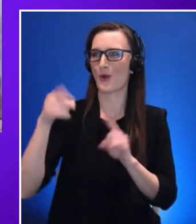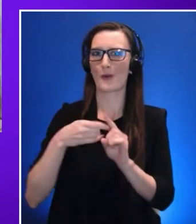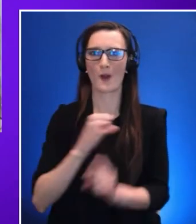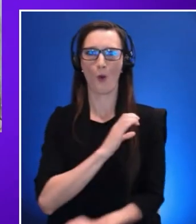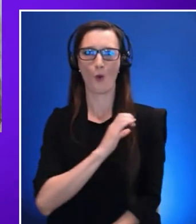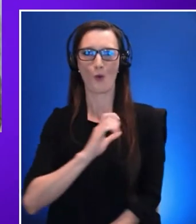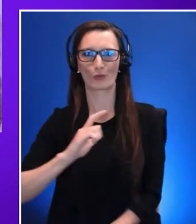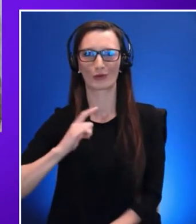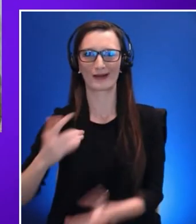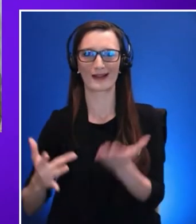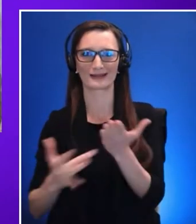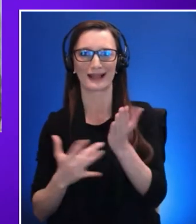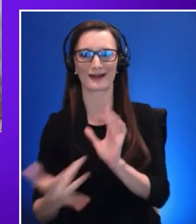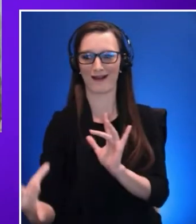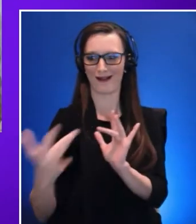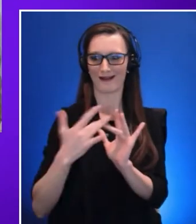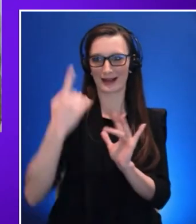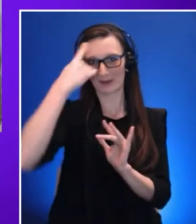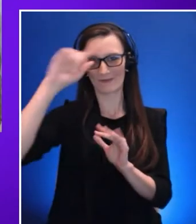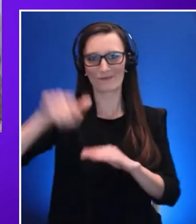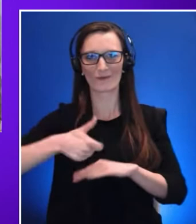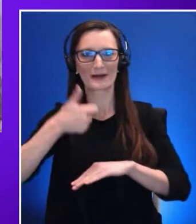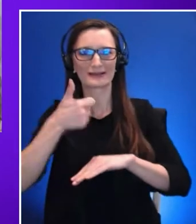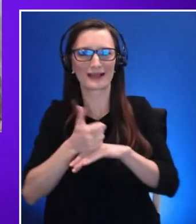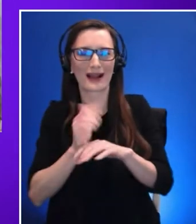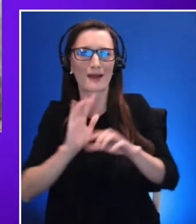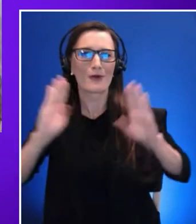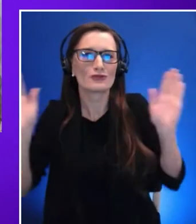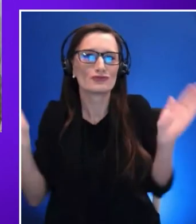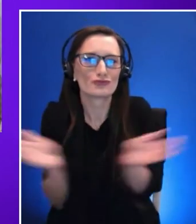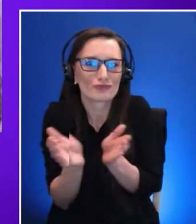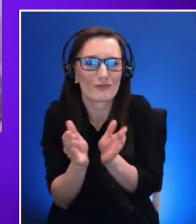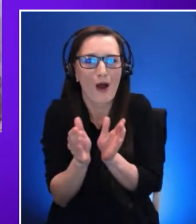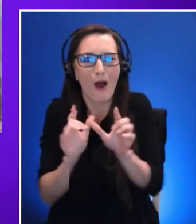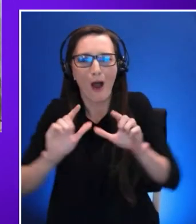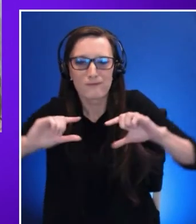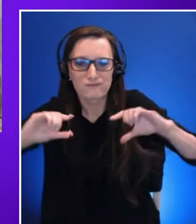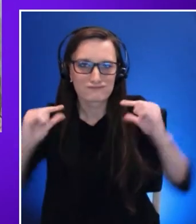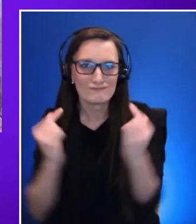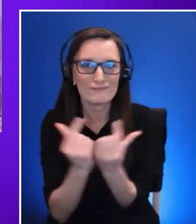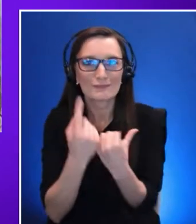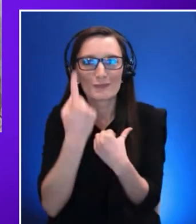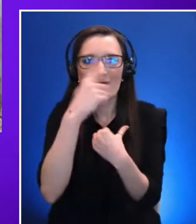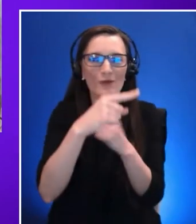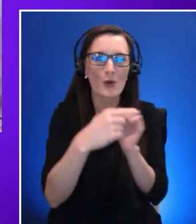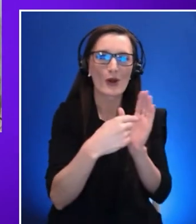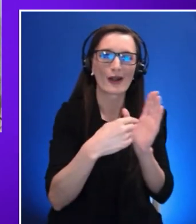interested academics industry representatives and advocates to discuss how to make virtual reality